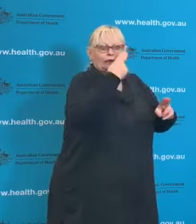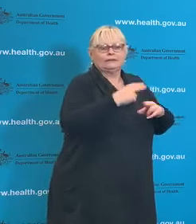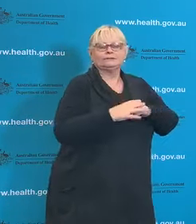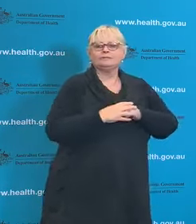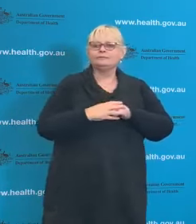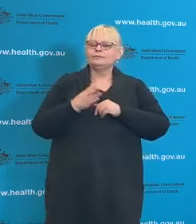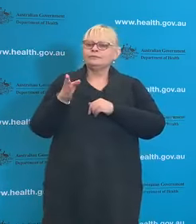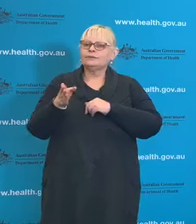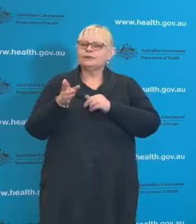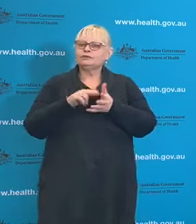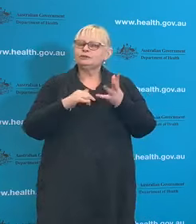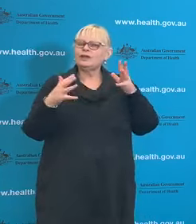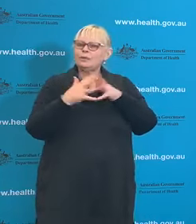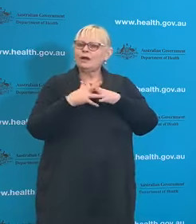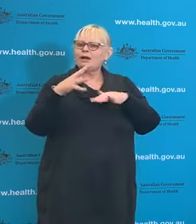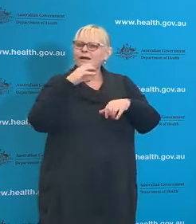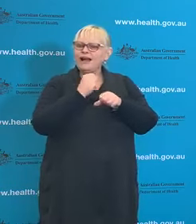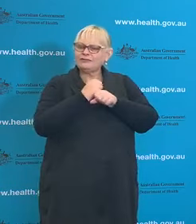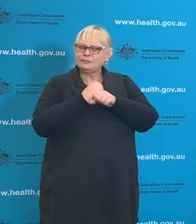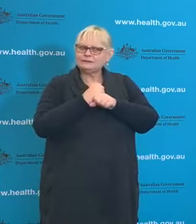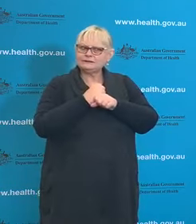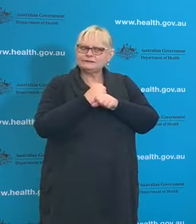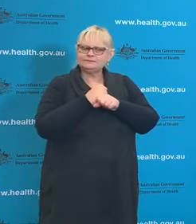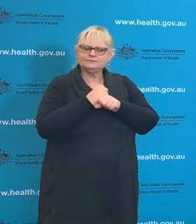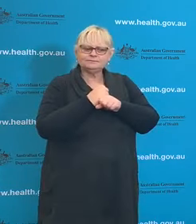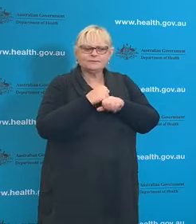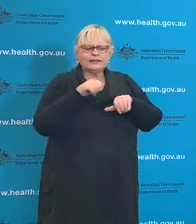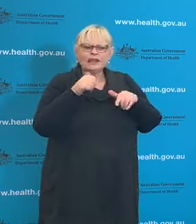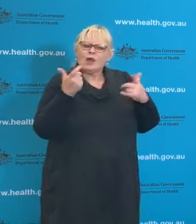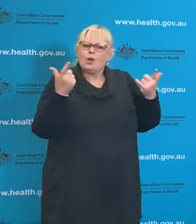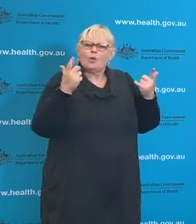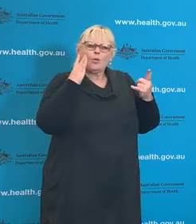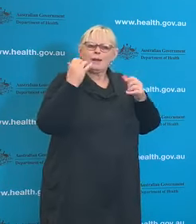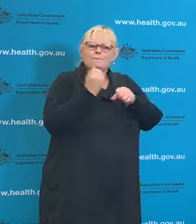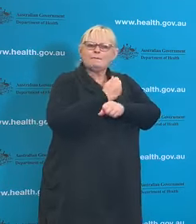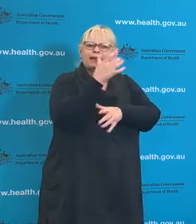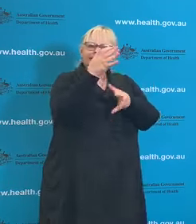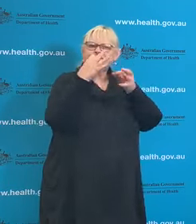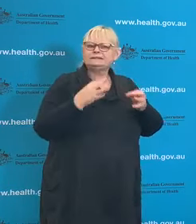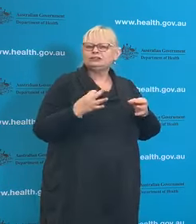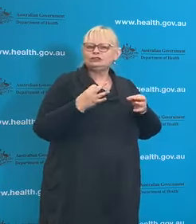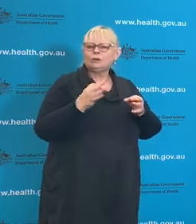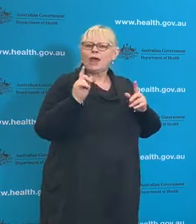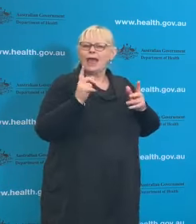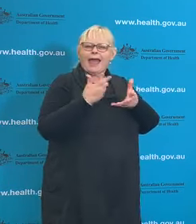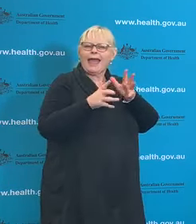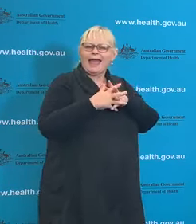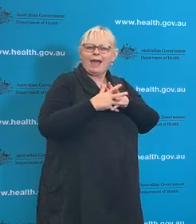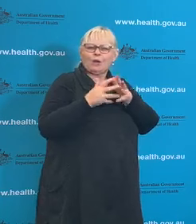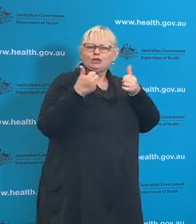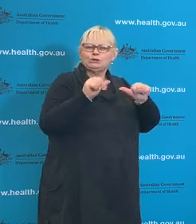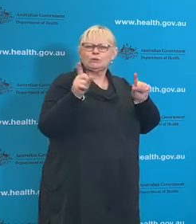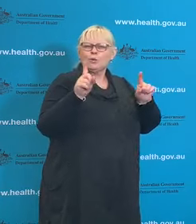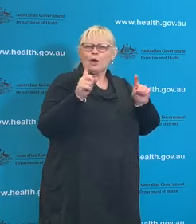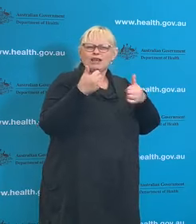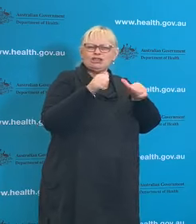Was the New South Wales Government provided with any modelling in regards to helping them reopen the pubs and restaurants?